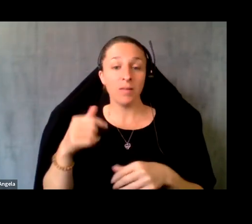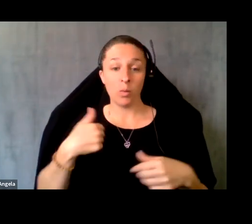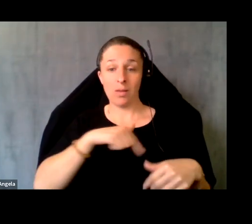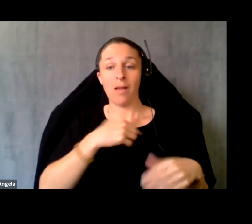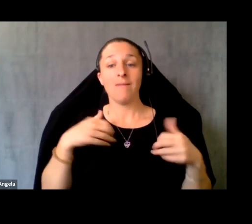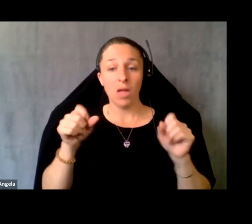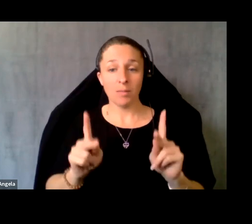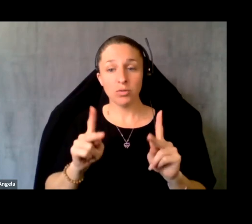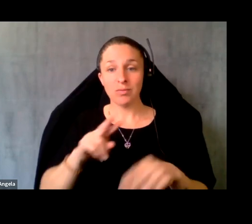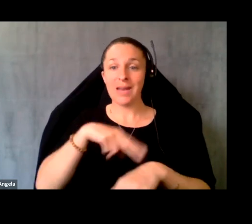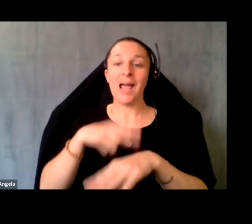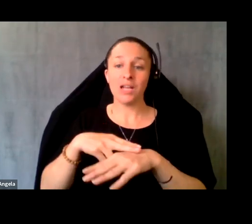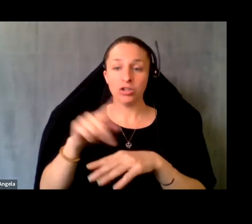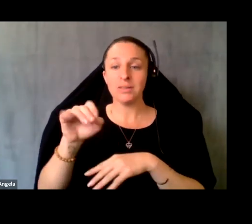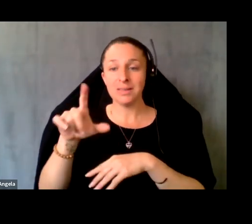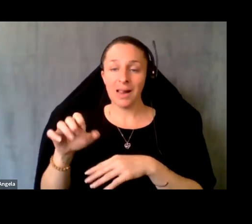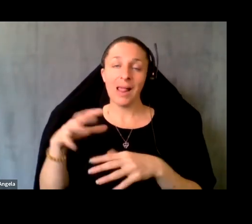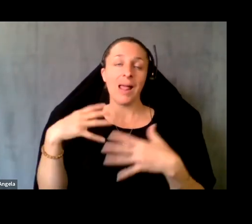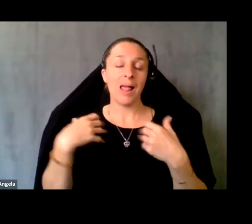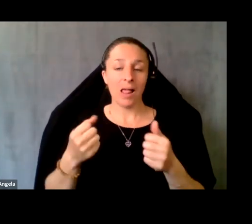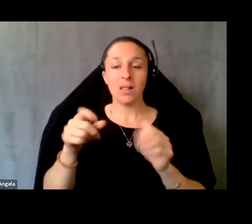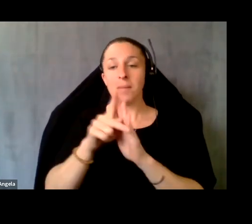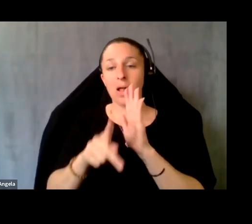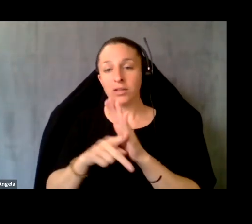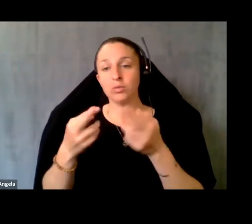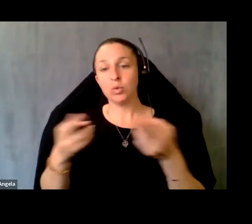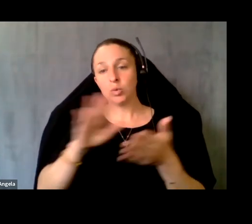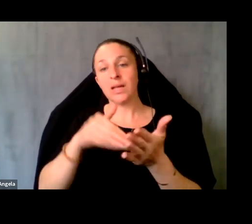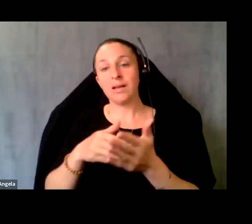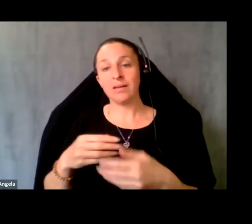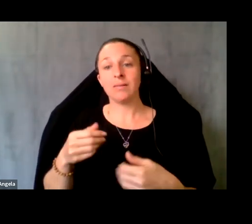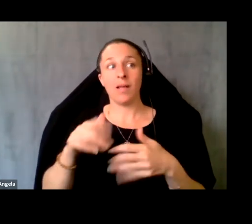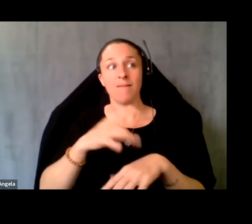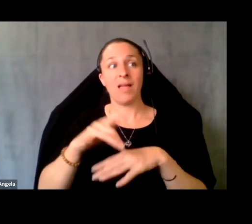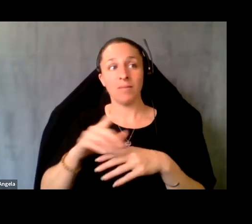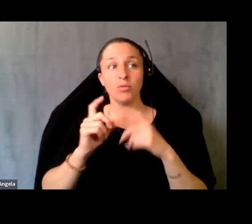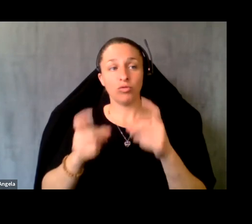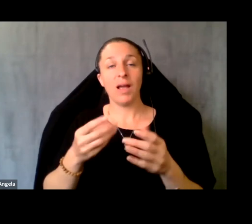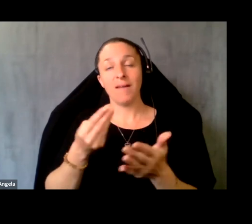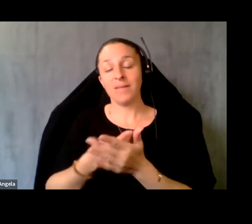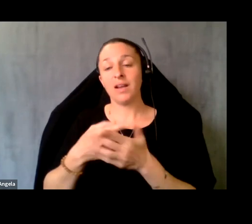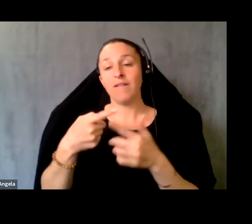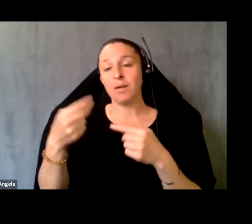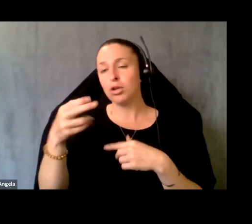National Telehealth Policy Resource Center became available. Through grant funding From HARSA apply